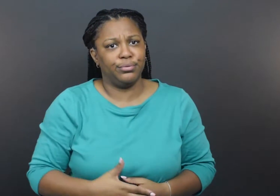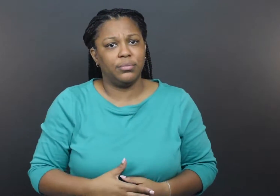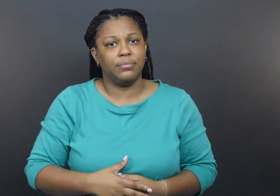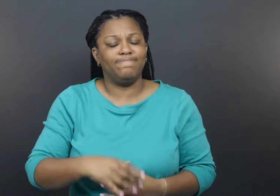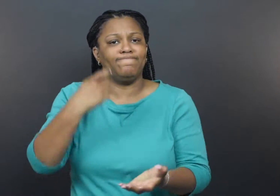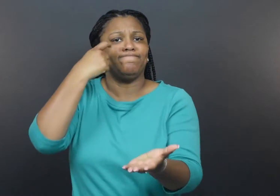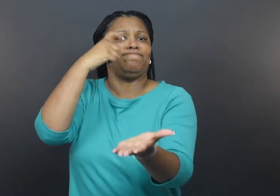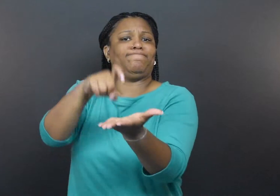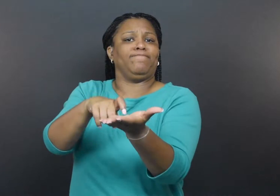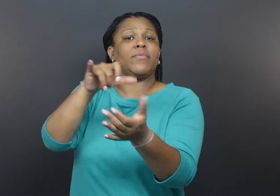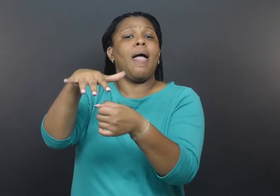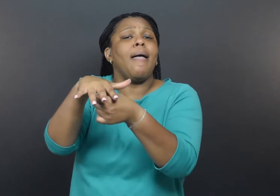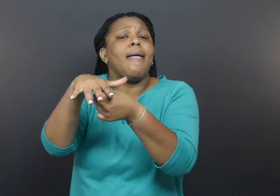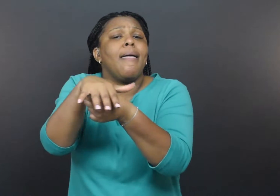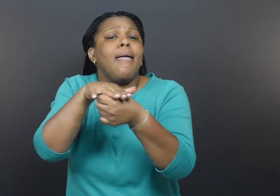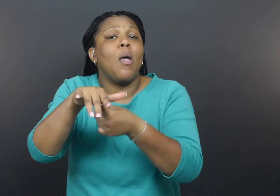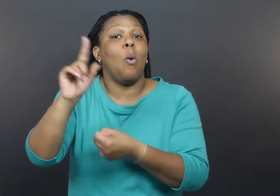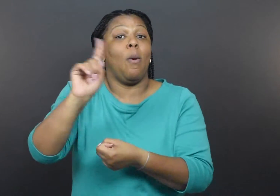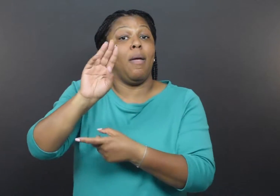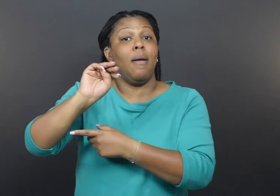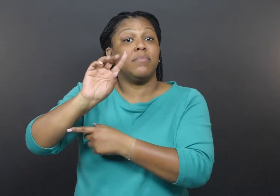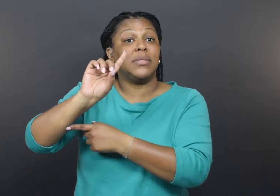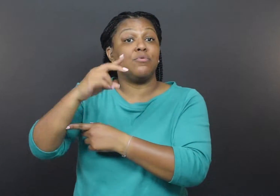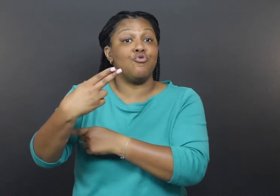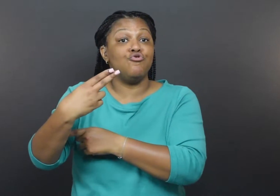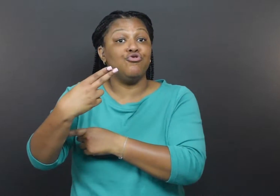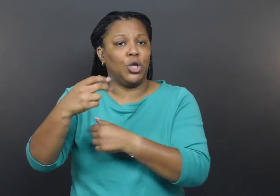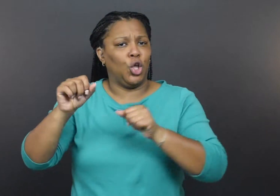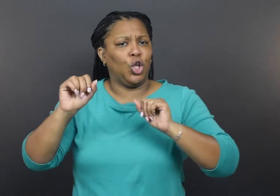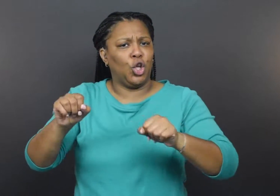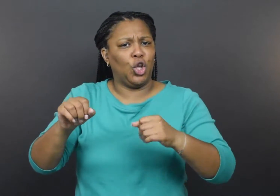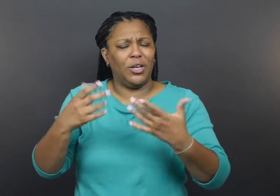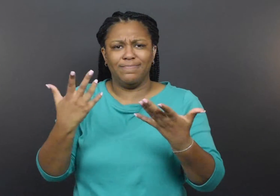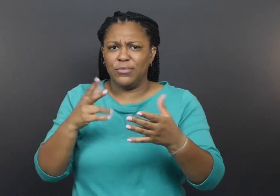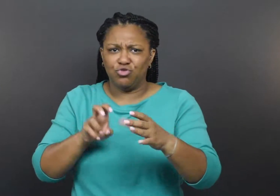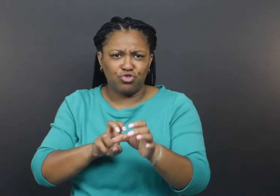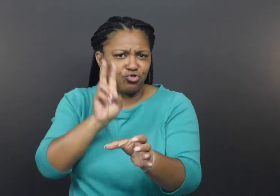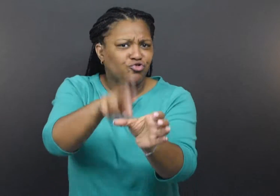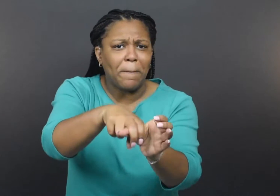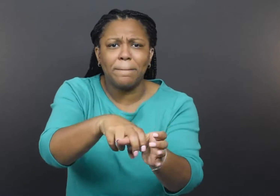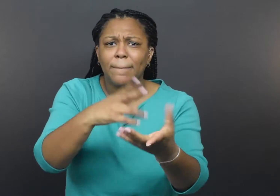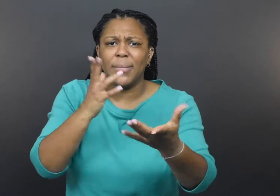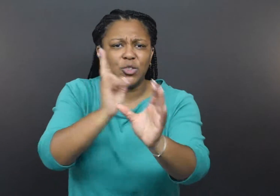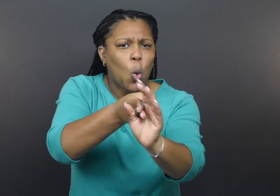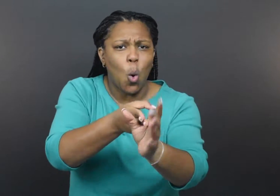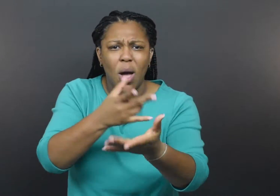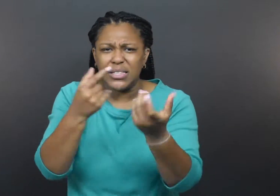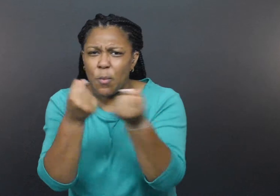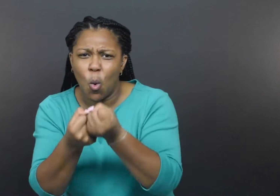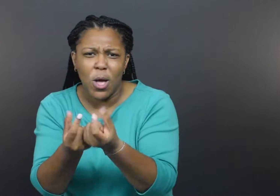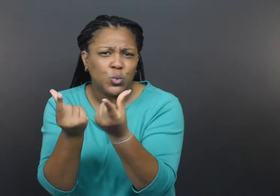Recognizing an area where MDH could jump in and support, the disabilities unit swung into action.